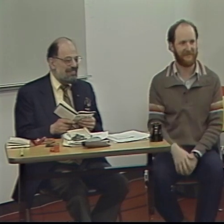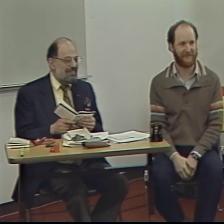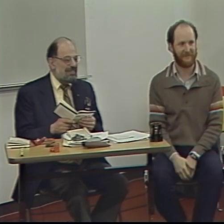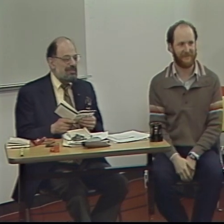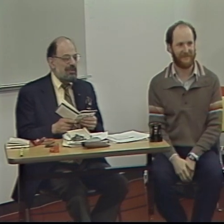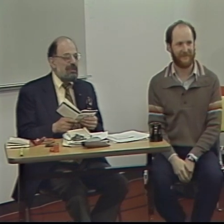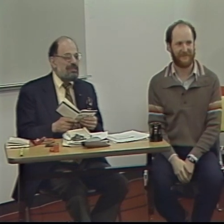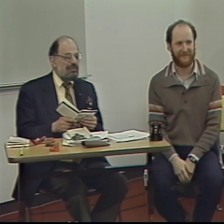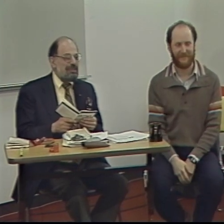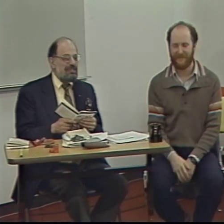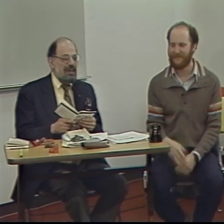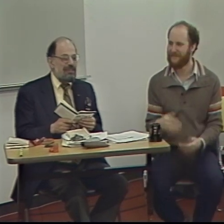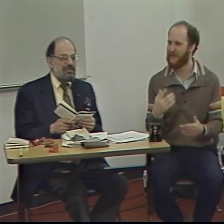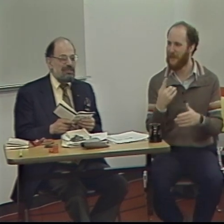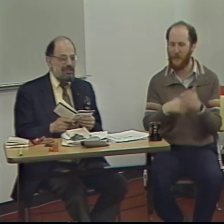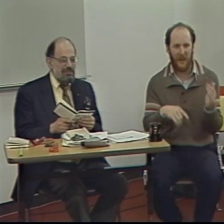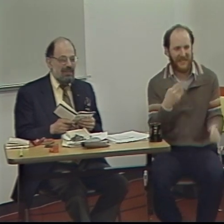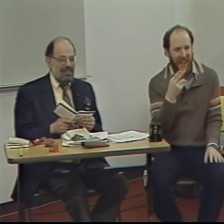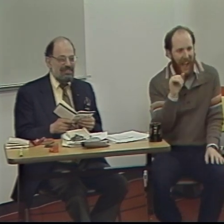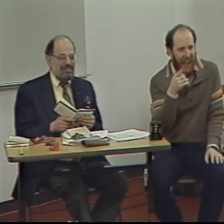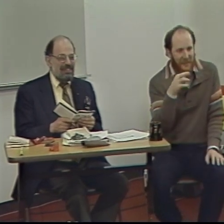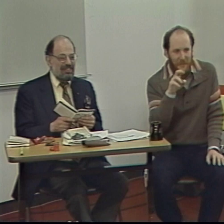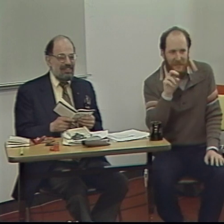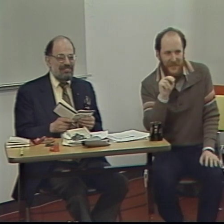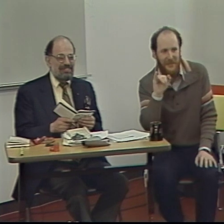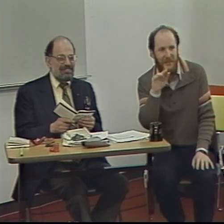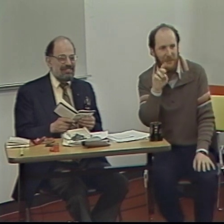So what is a hydrogen jukebox in sign language?